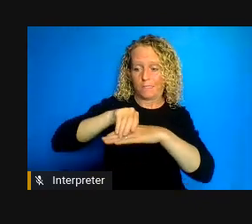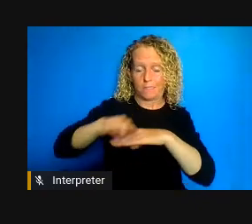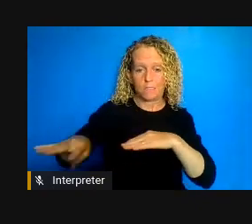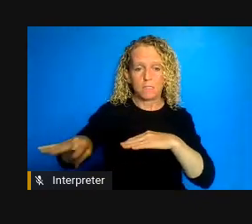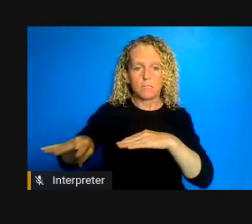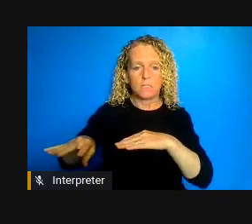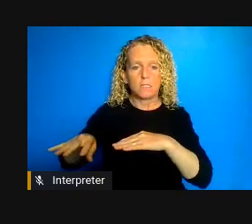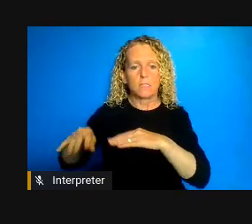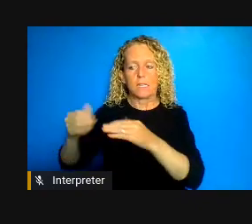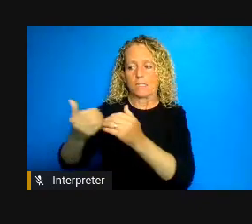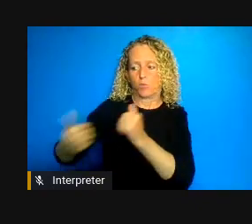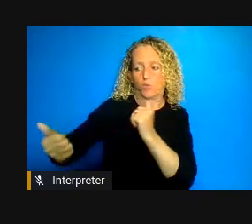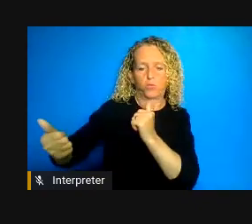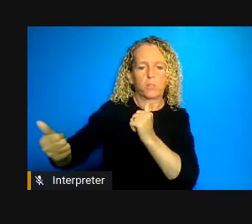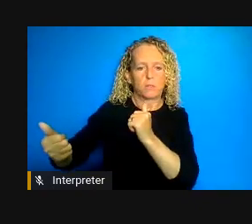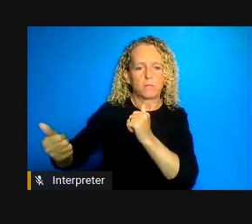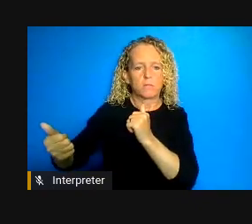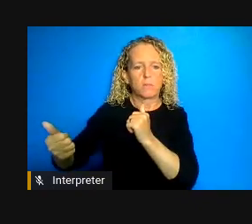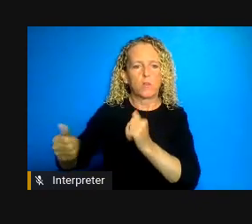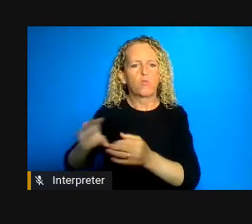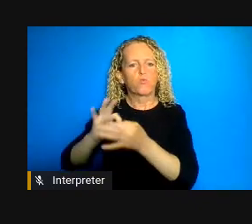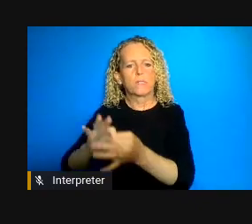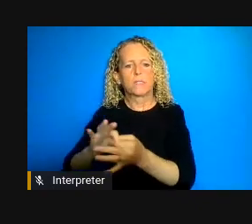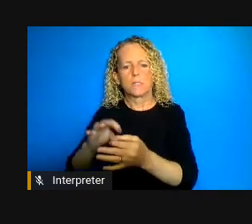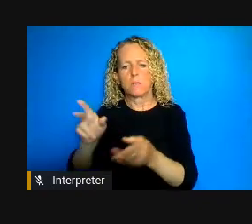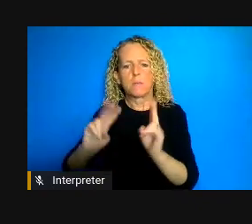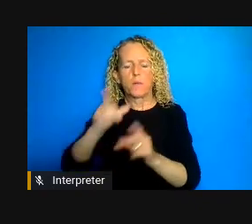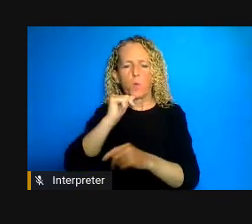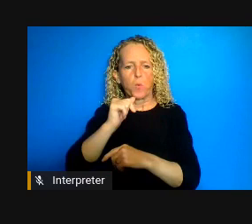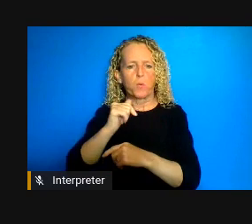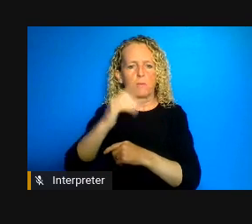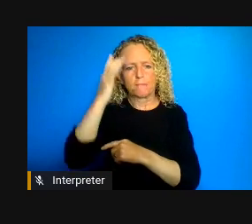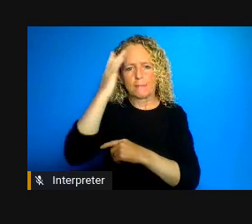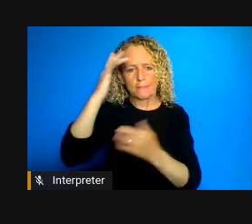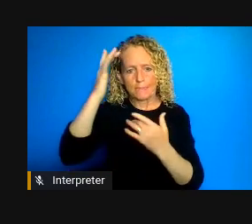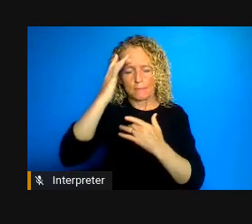focused on psychiatric detention and the need for preventive decarceration in